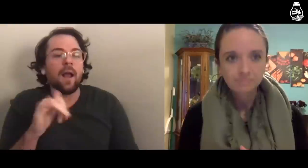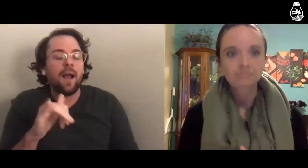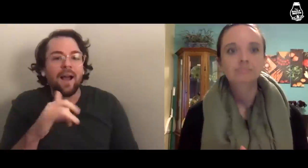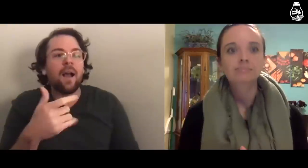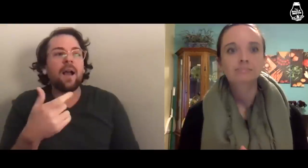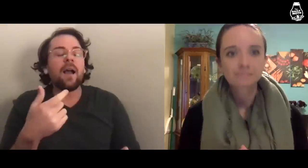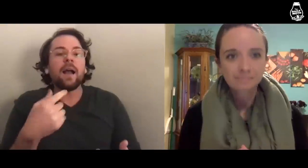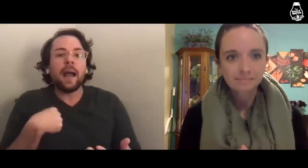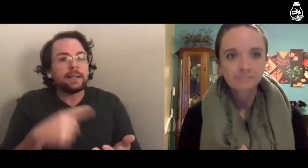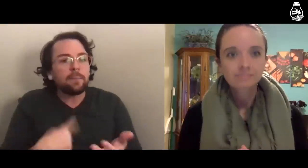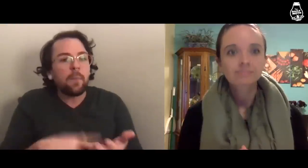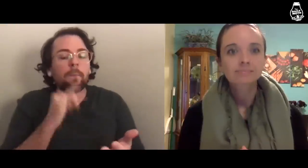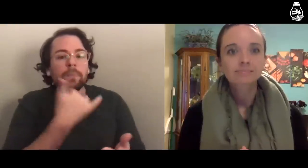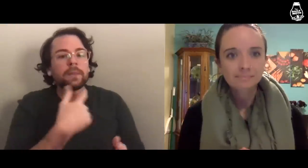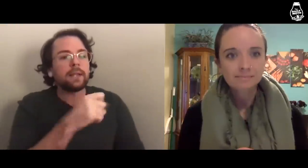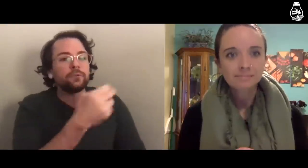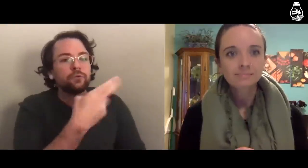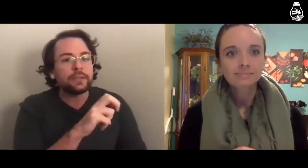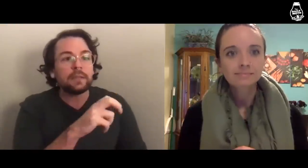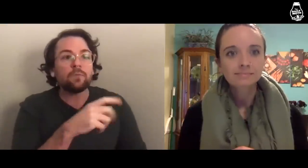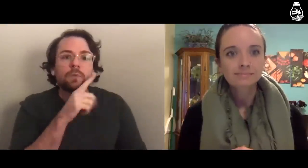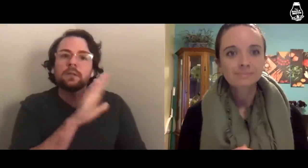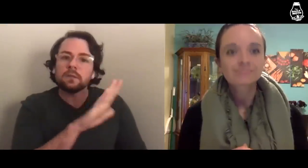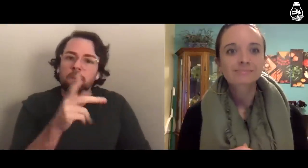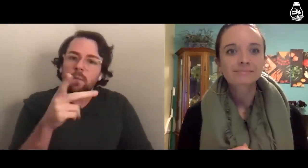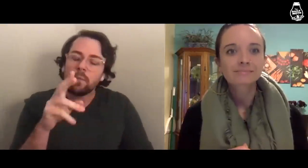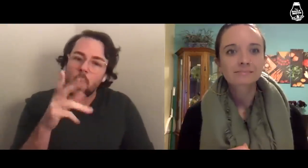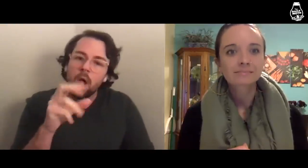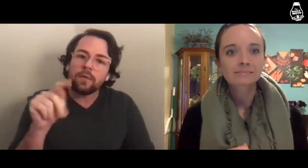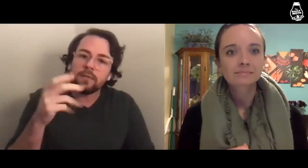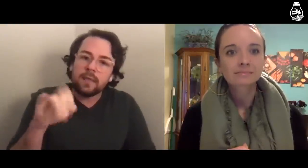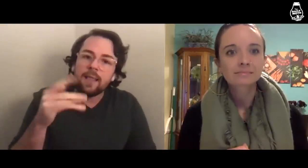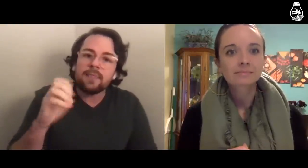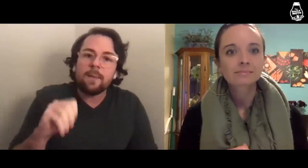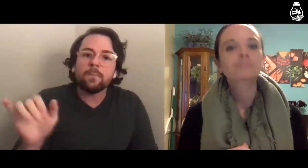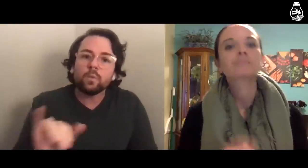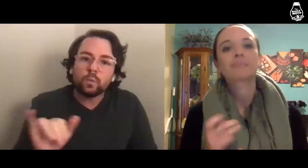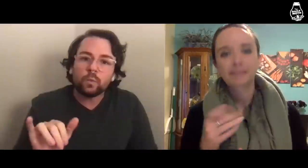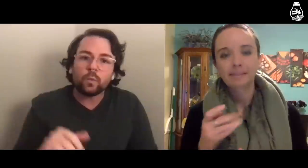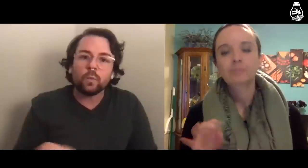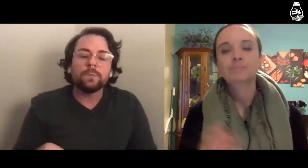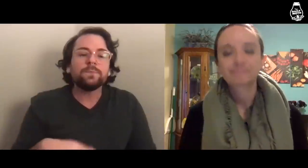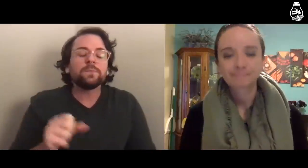I sometimes say “she” but their pronouns are they and them too.